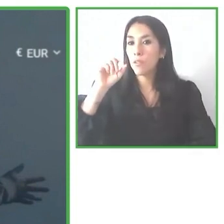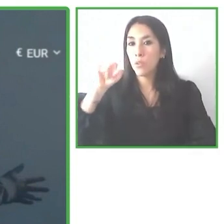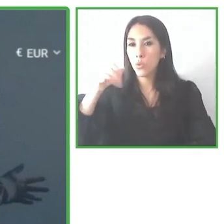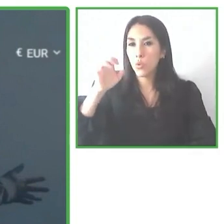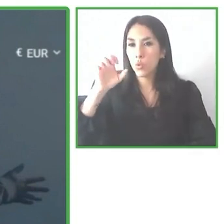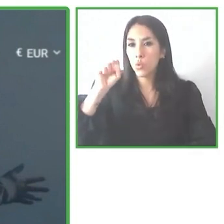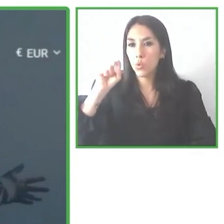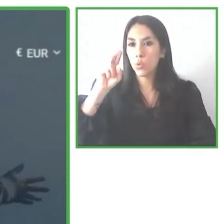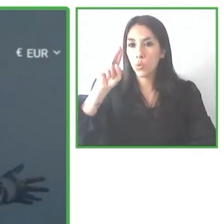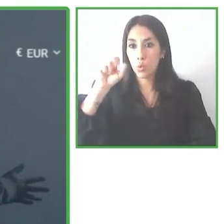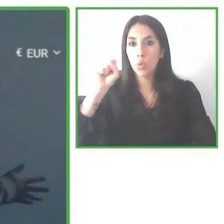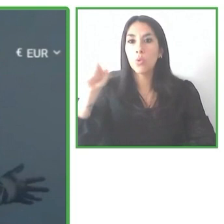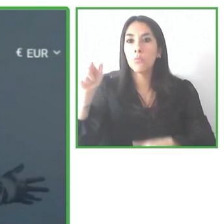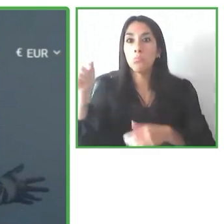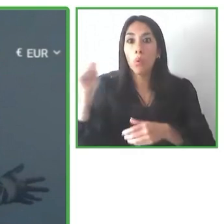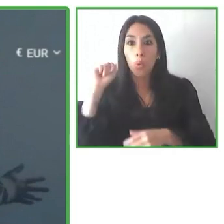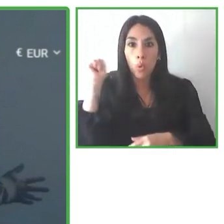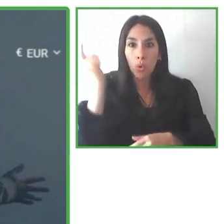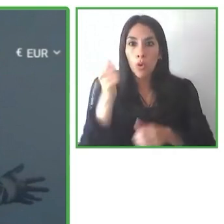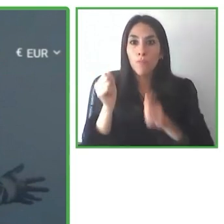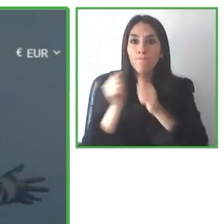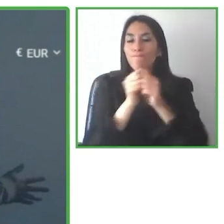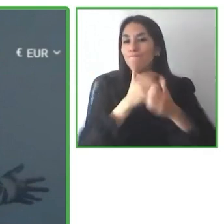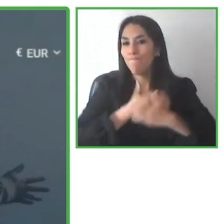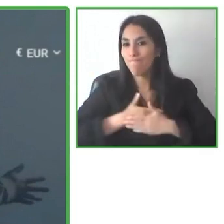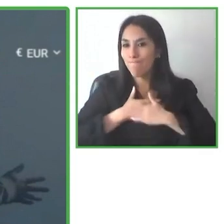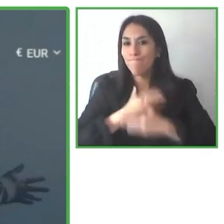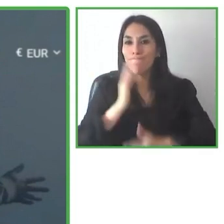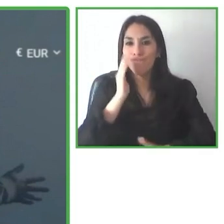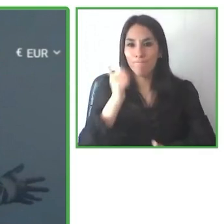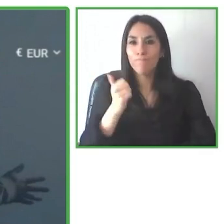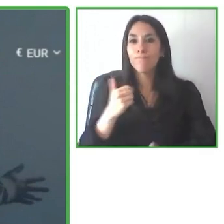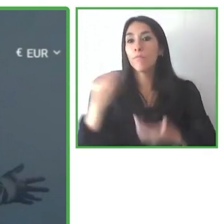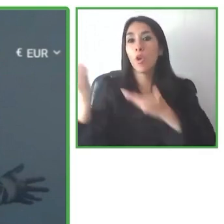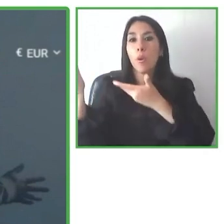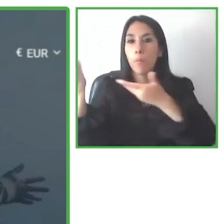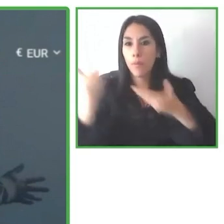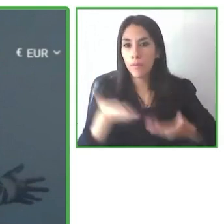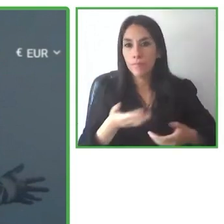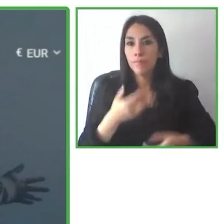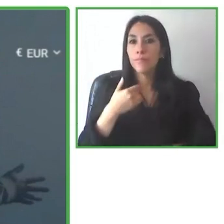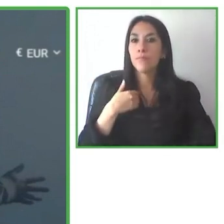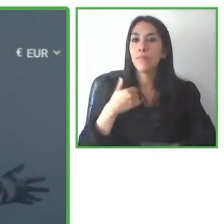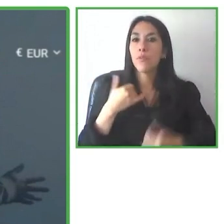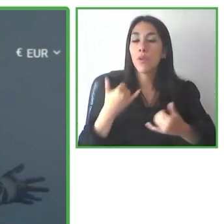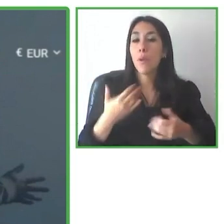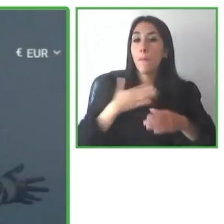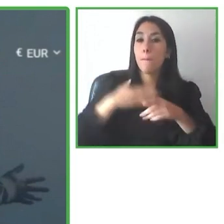I do not have the logo. And for those who can see me, I'm a tall man.